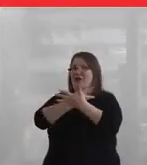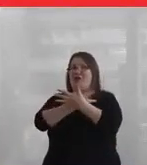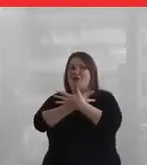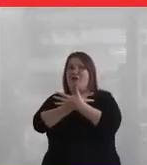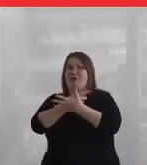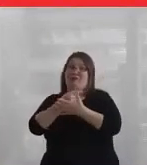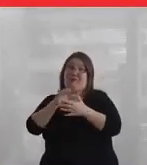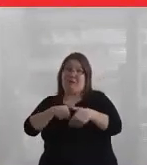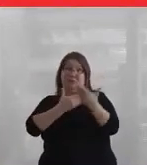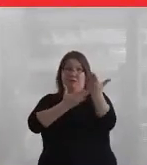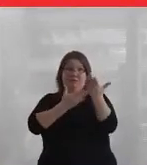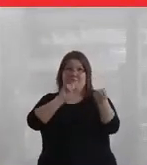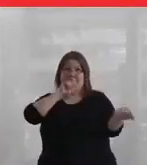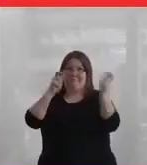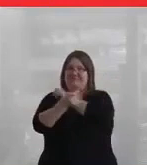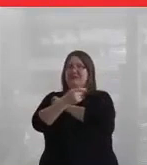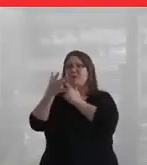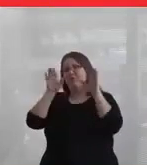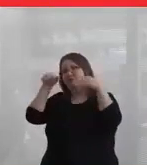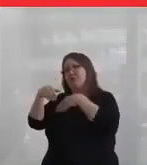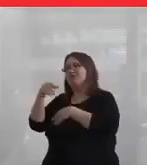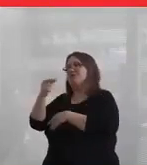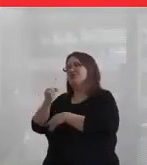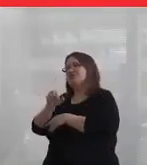to then look at the place of gender within the longhouse.